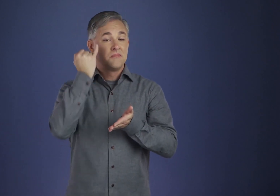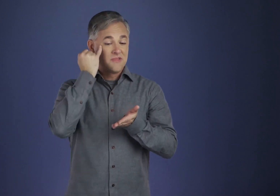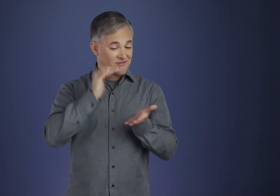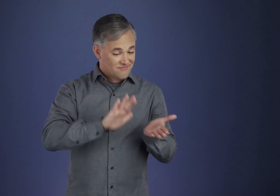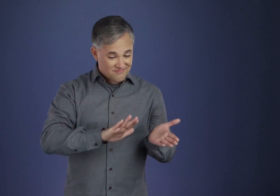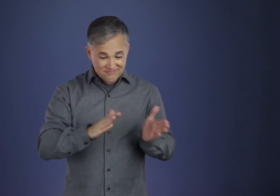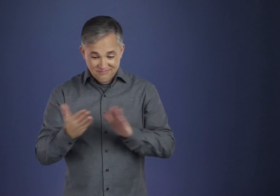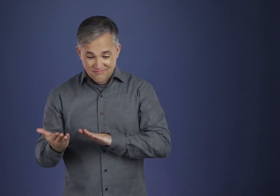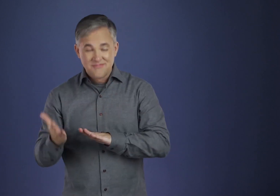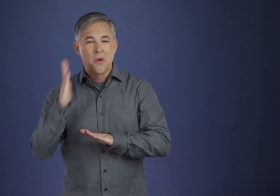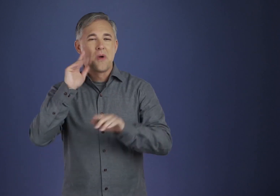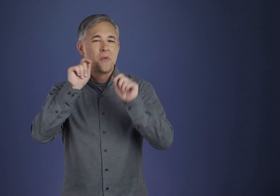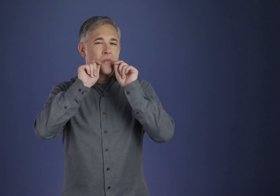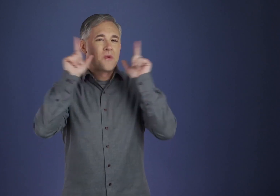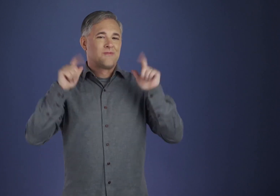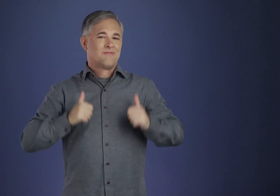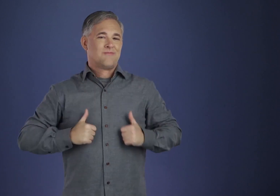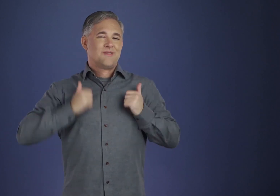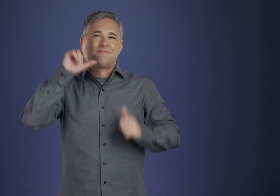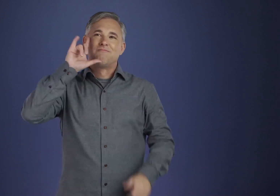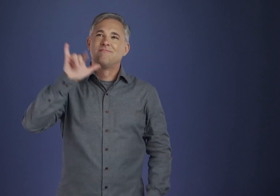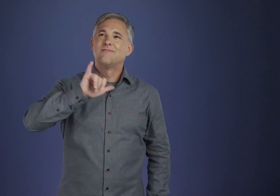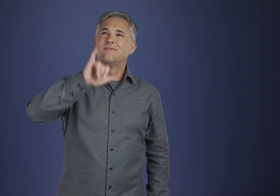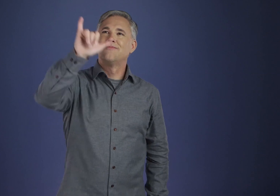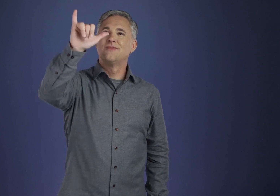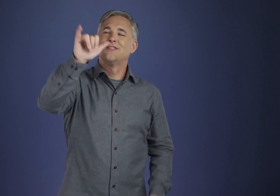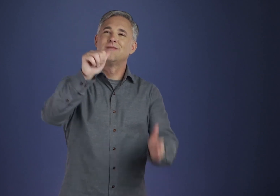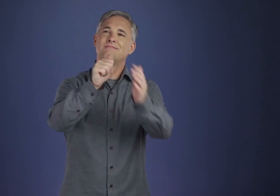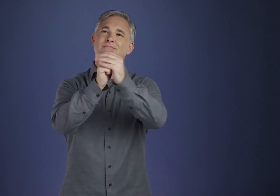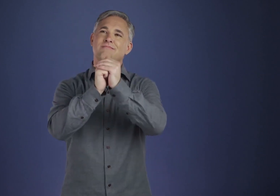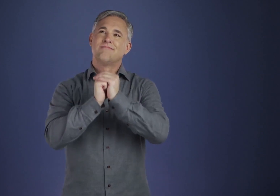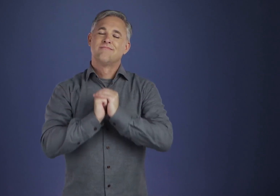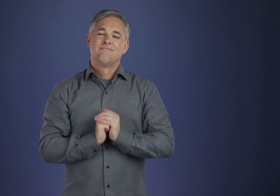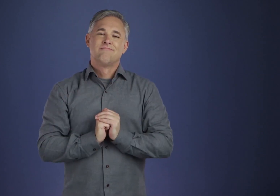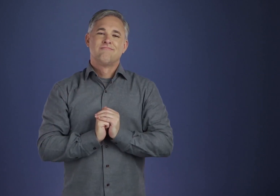It is by dying that one awakens to Eternal Life. Amen.”